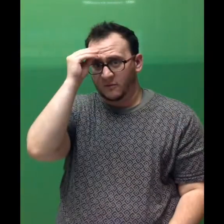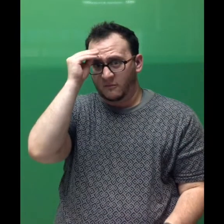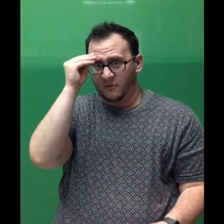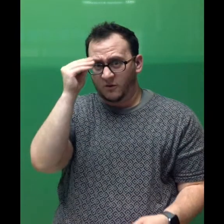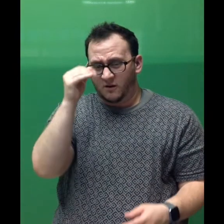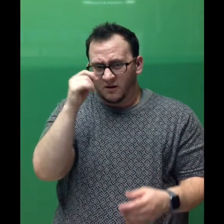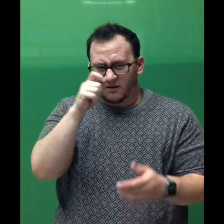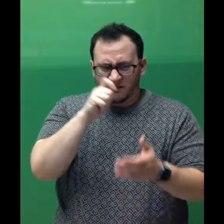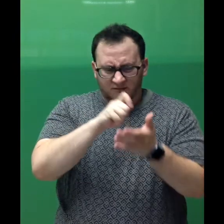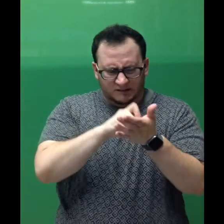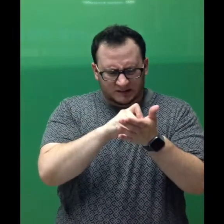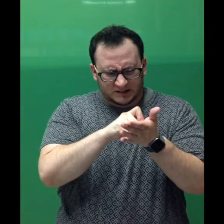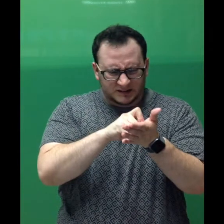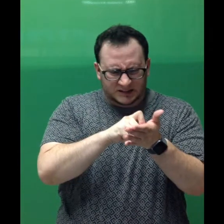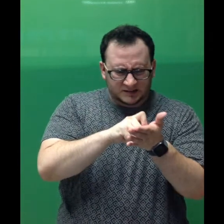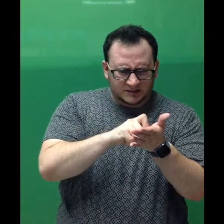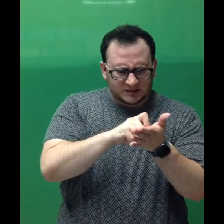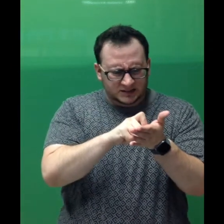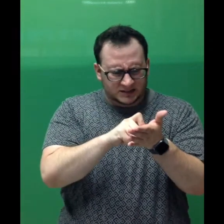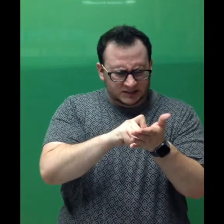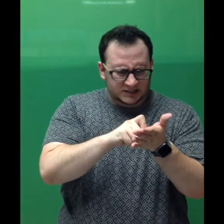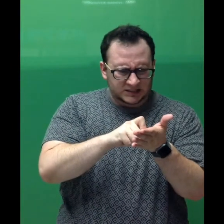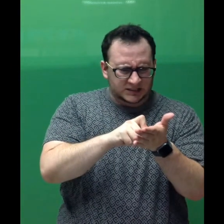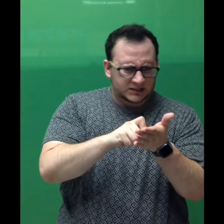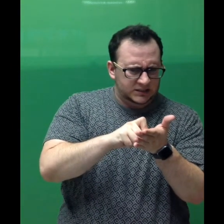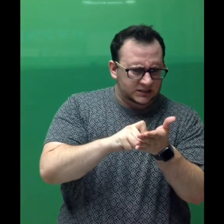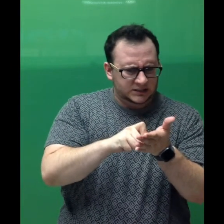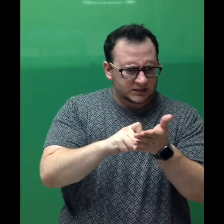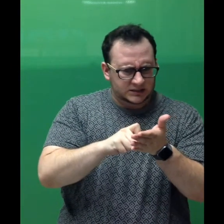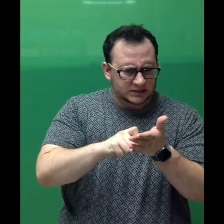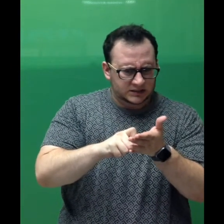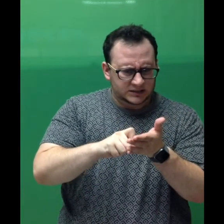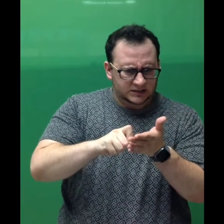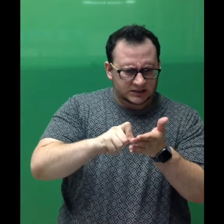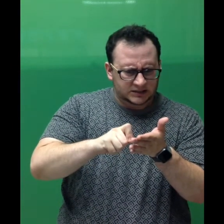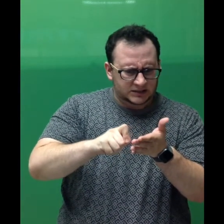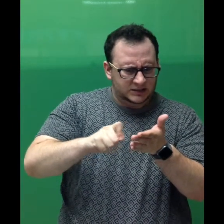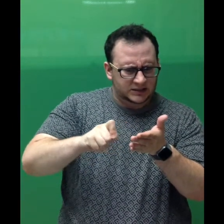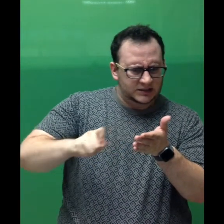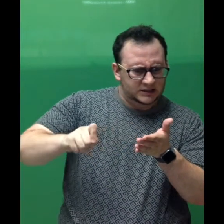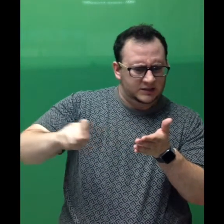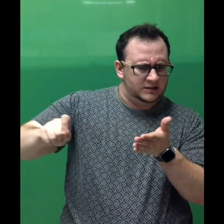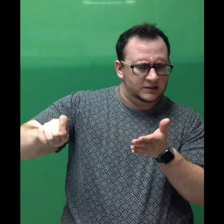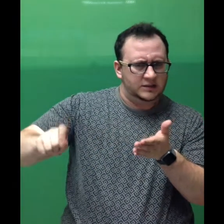The boy's pencil shook as he drew his line.